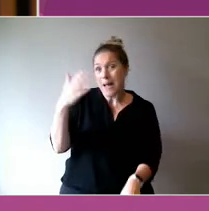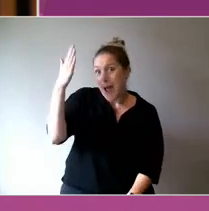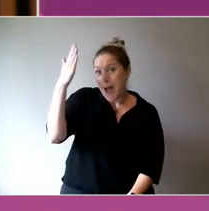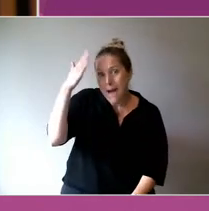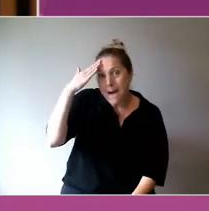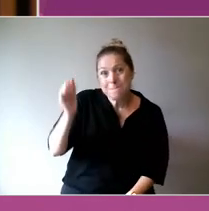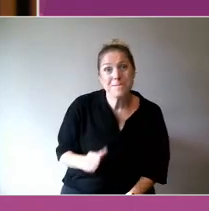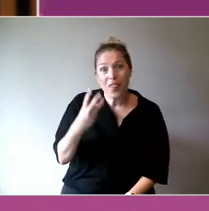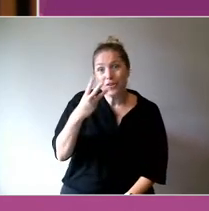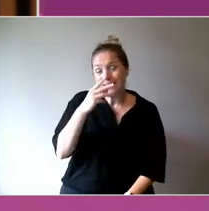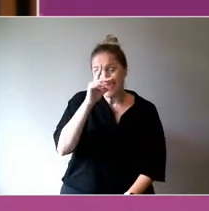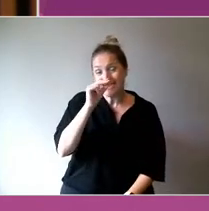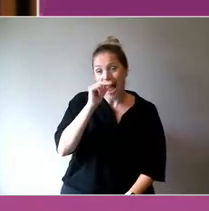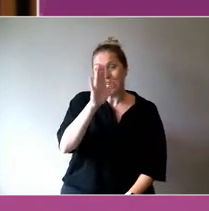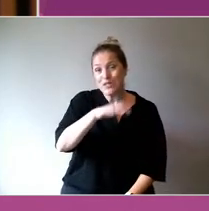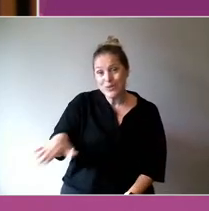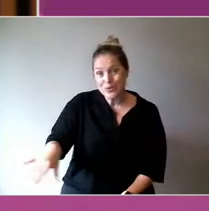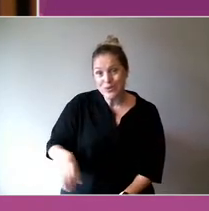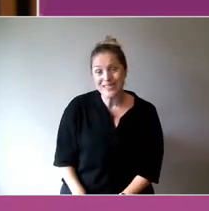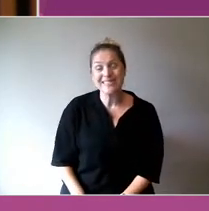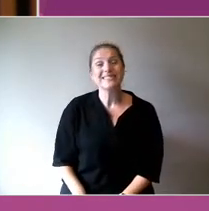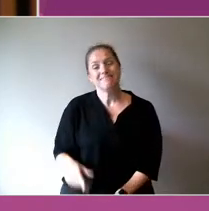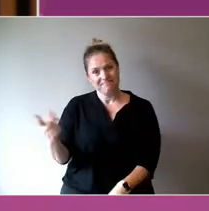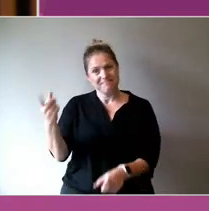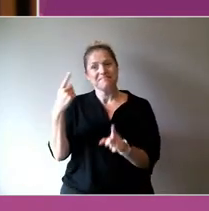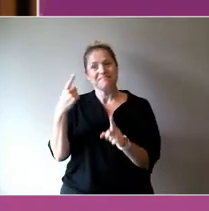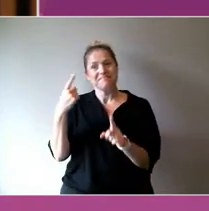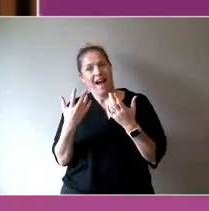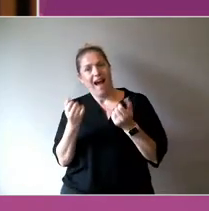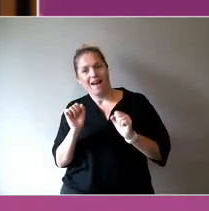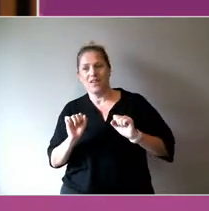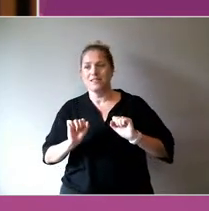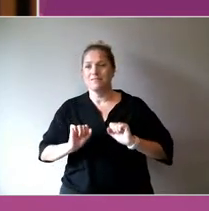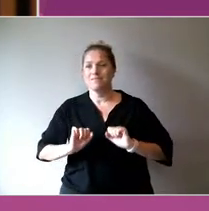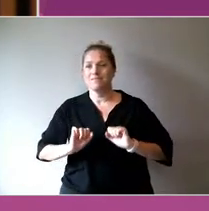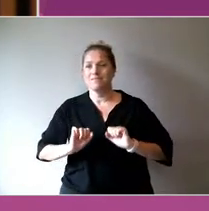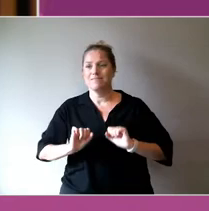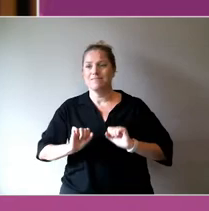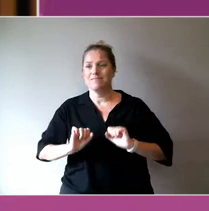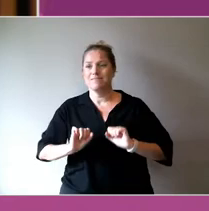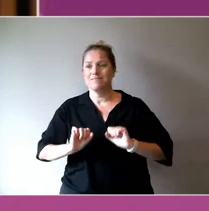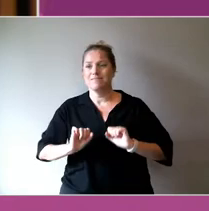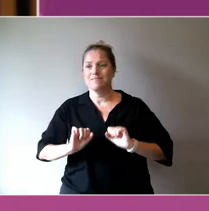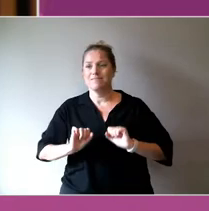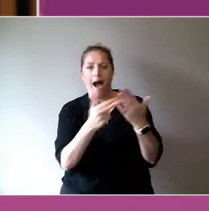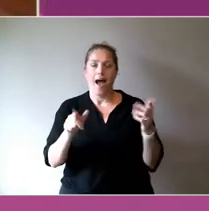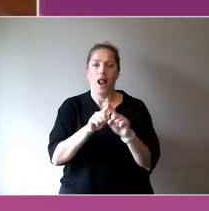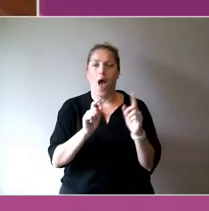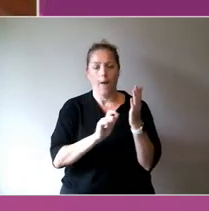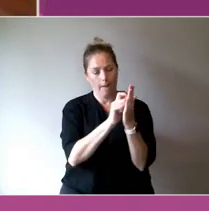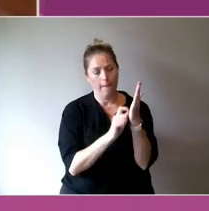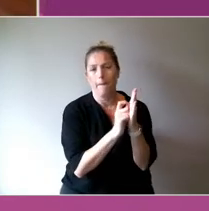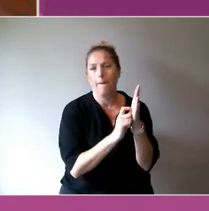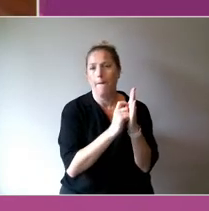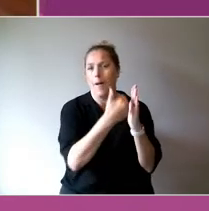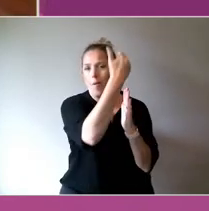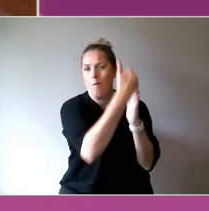who specialises in medium of permanent marker on gyp rock.